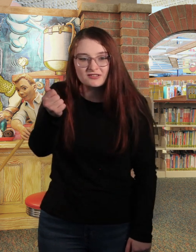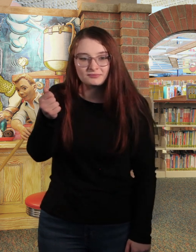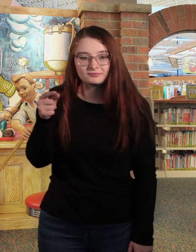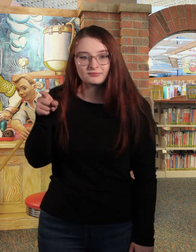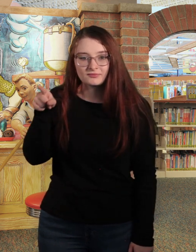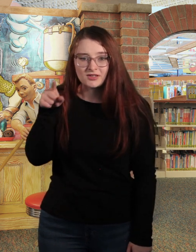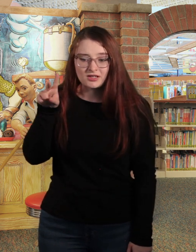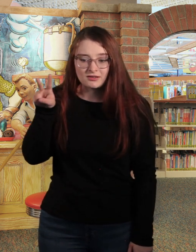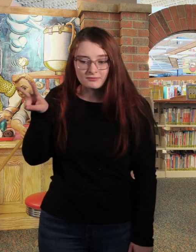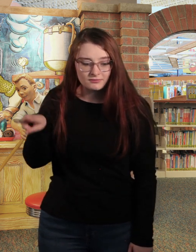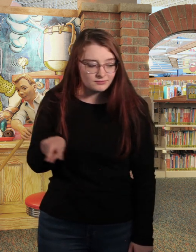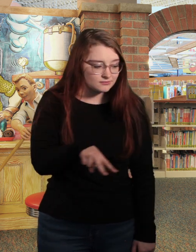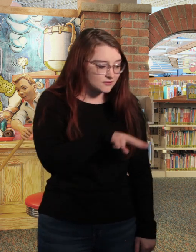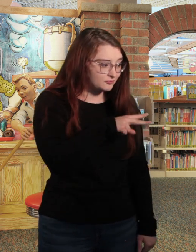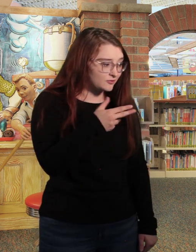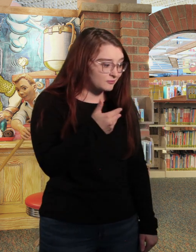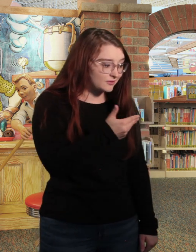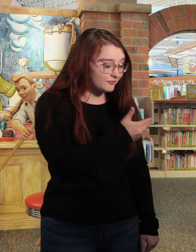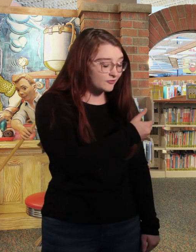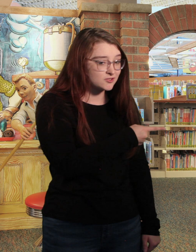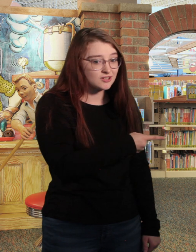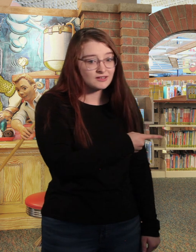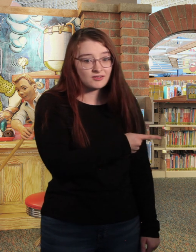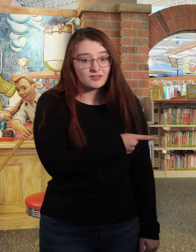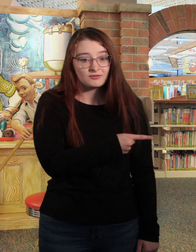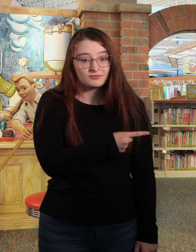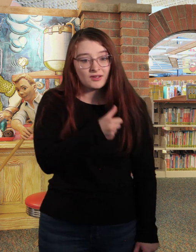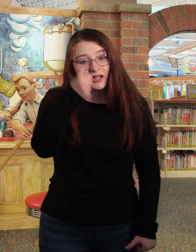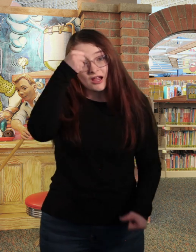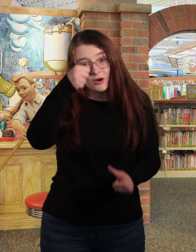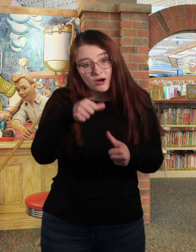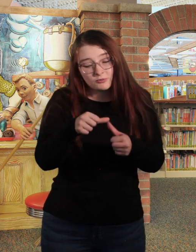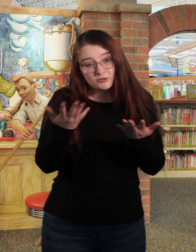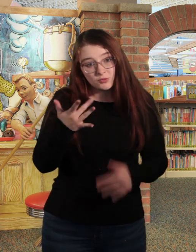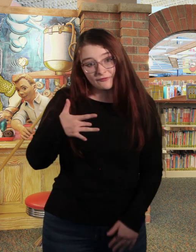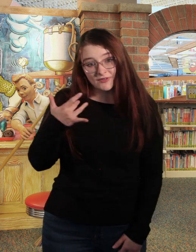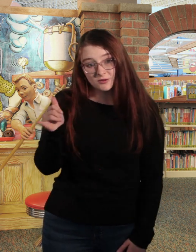she peeks at Walter and remembers what it's like when someone tries to eat you.